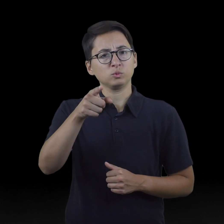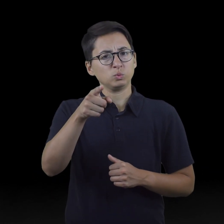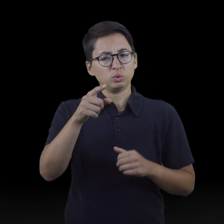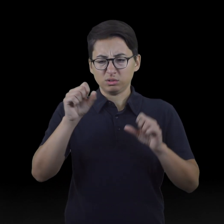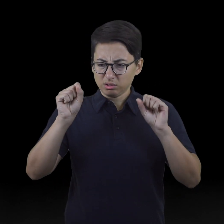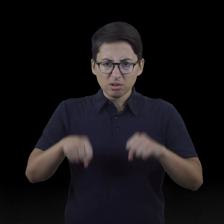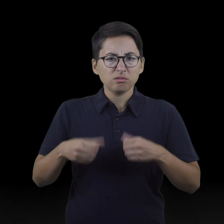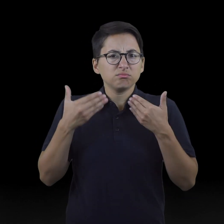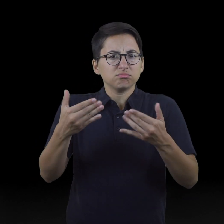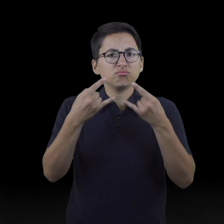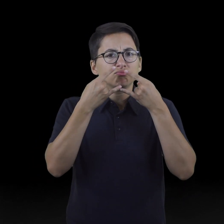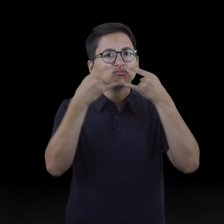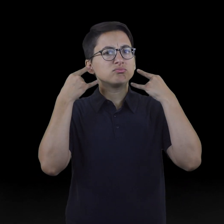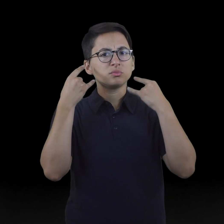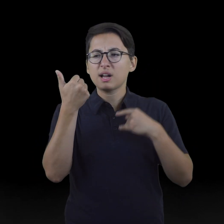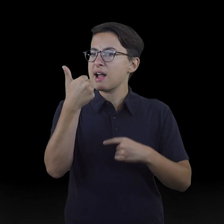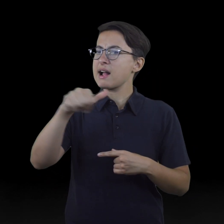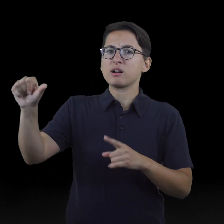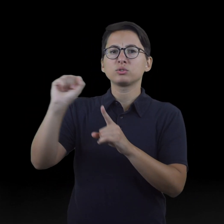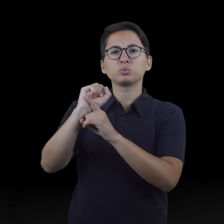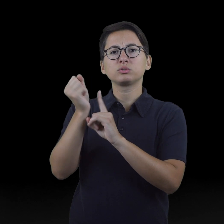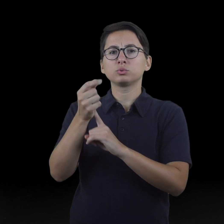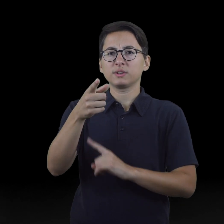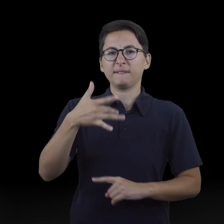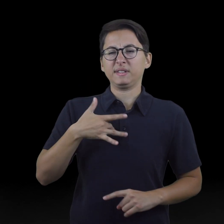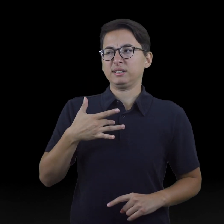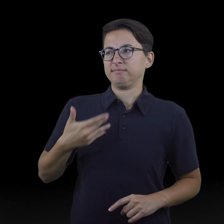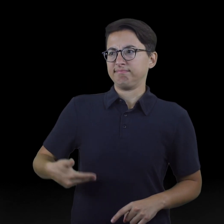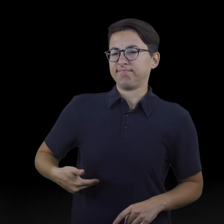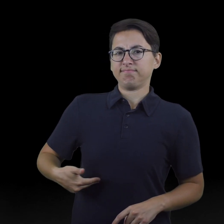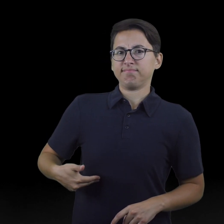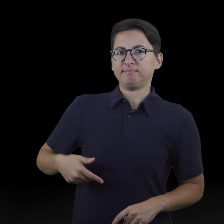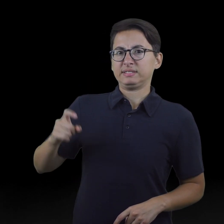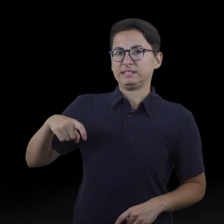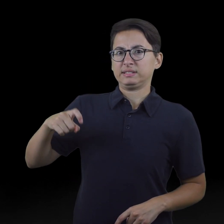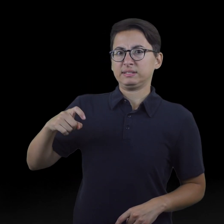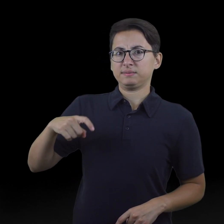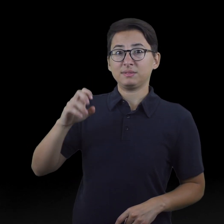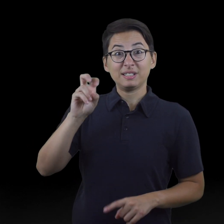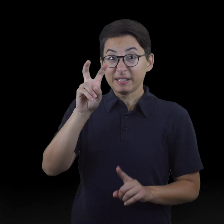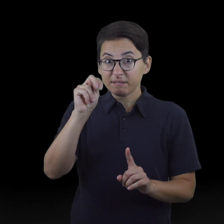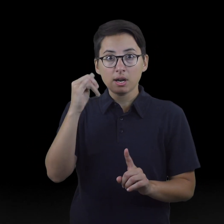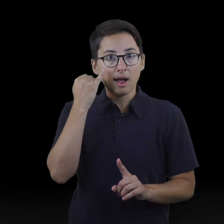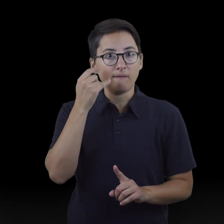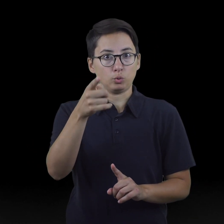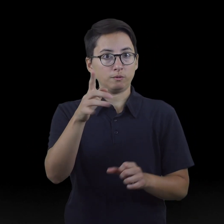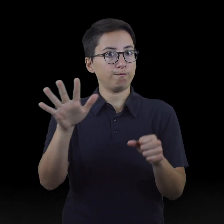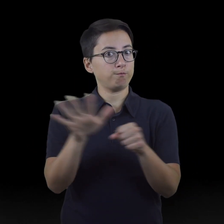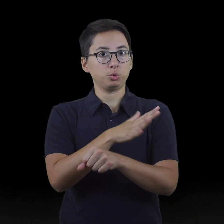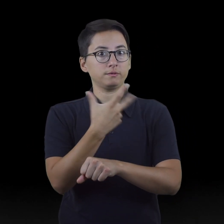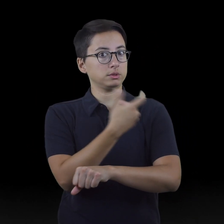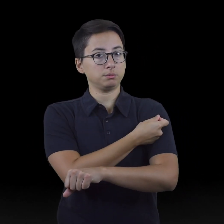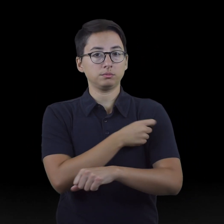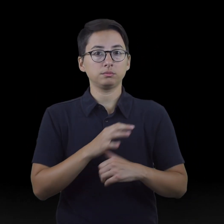You may choose to wear a mask in any situation where it feels needed if you are fully vaccinated, regardless of whether others around